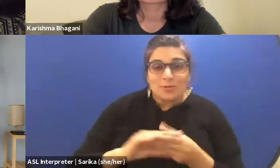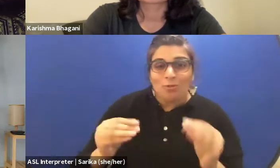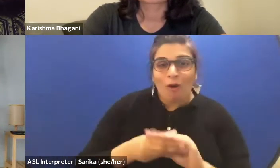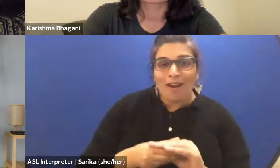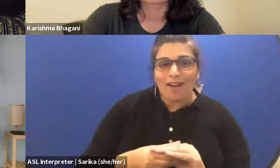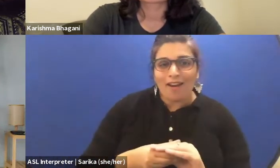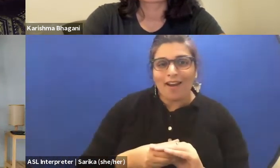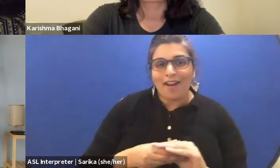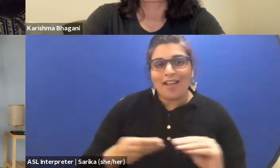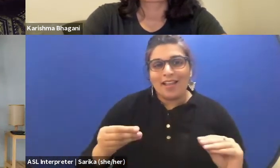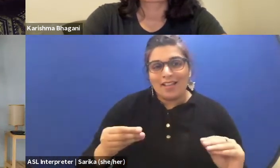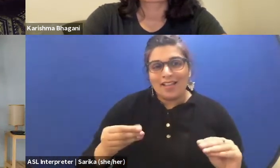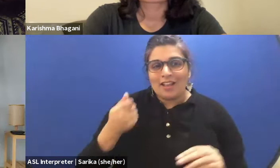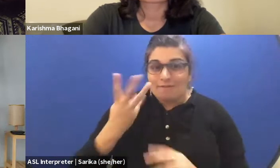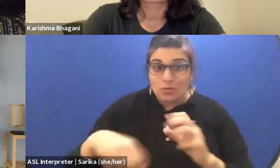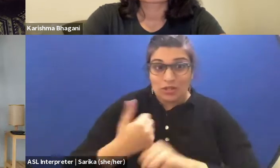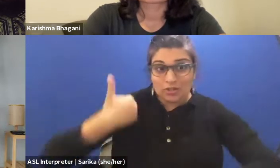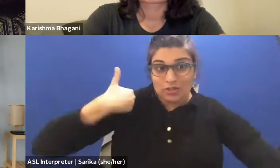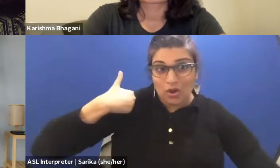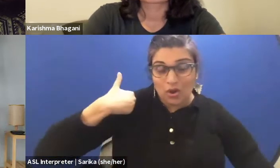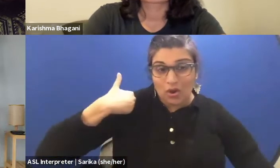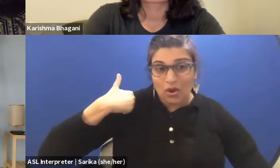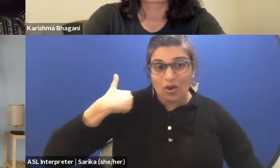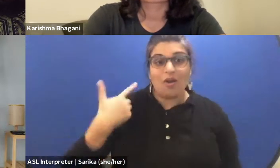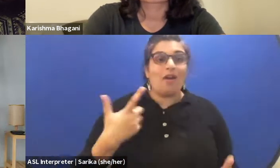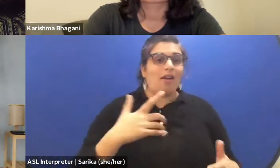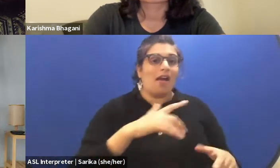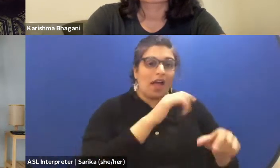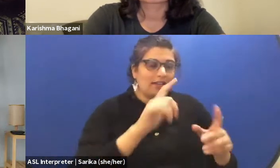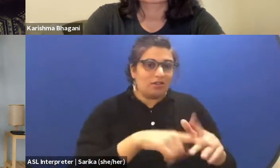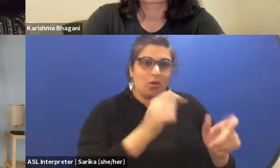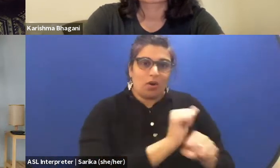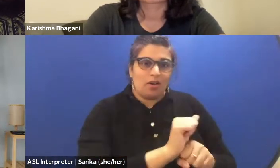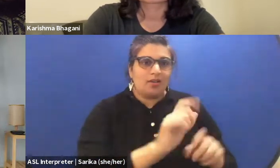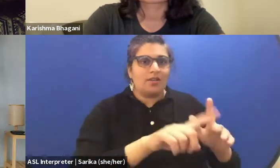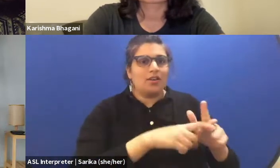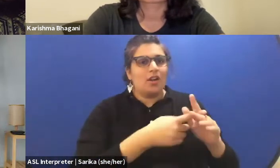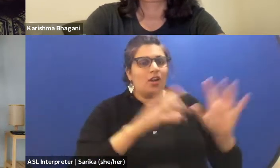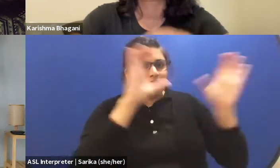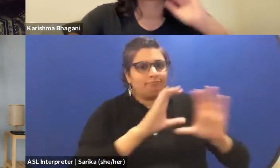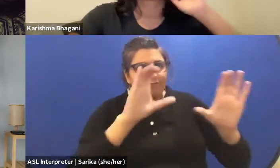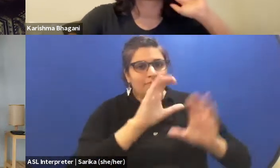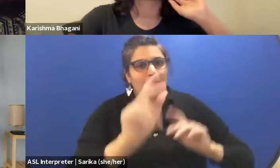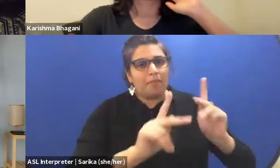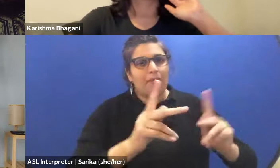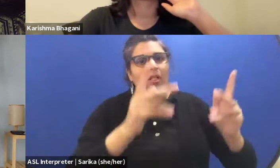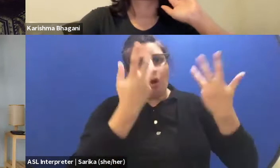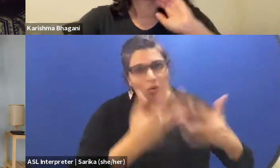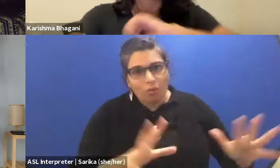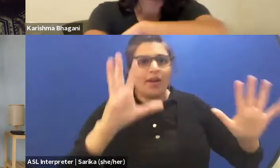Some couple of years ago, when I wanted to work. The first thing I did was to start looking for those that have either have had that experience before,